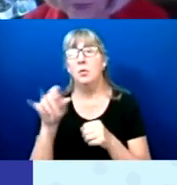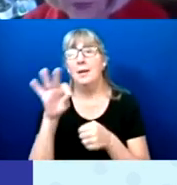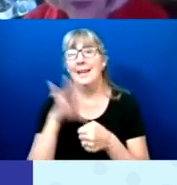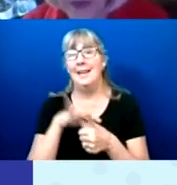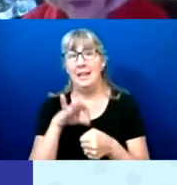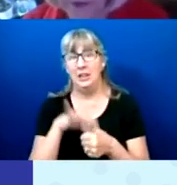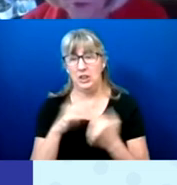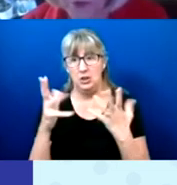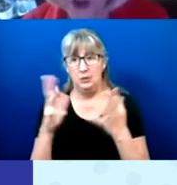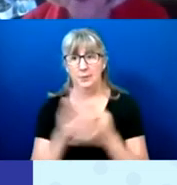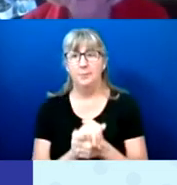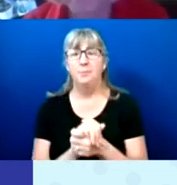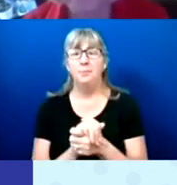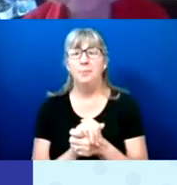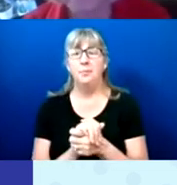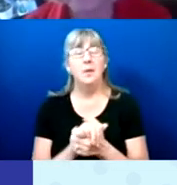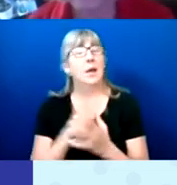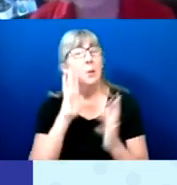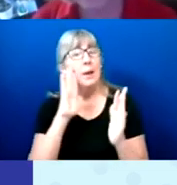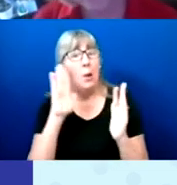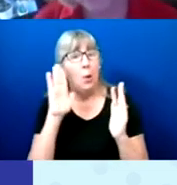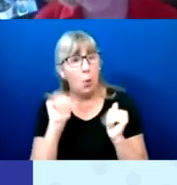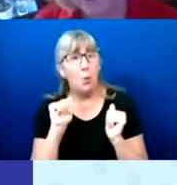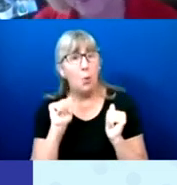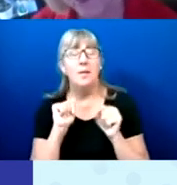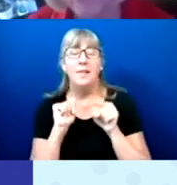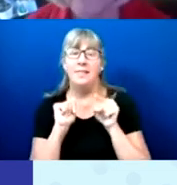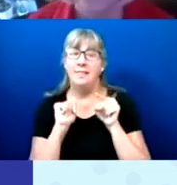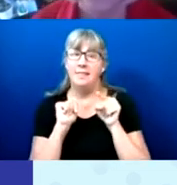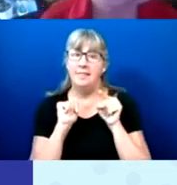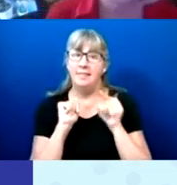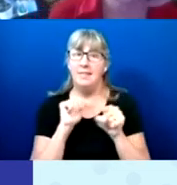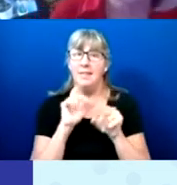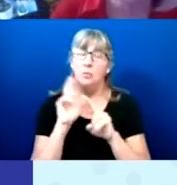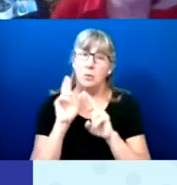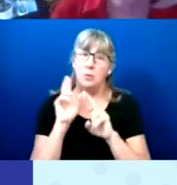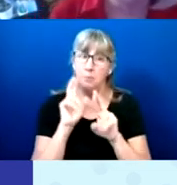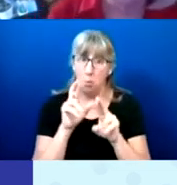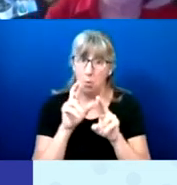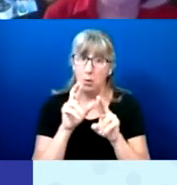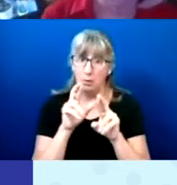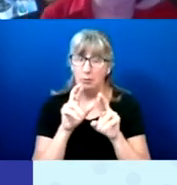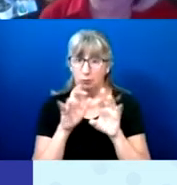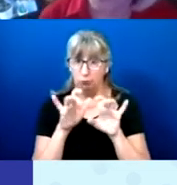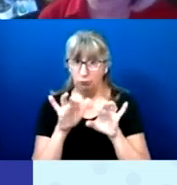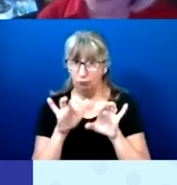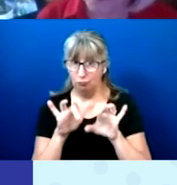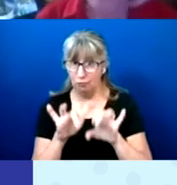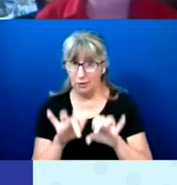We hope that this report, the way it is written will be helpful to researchers, because we